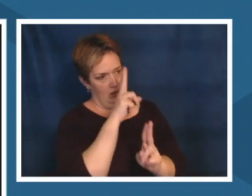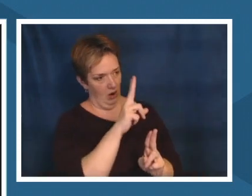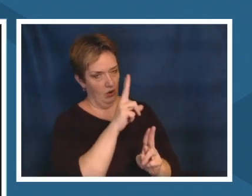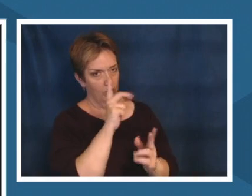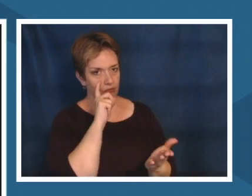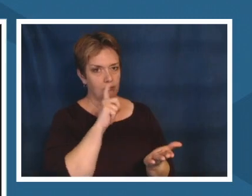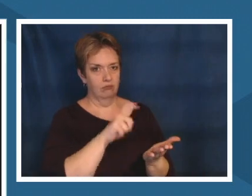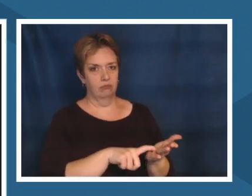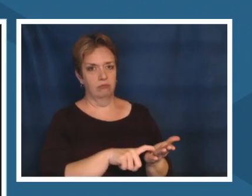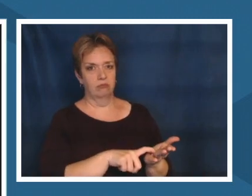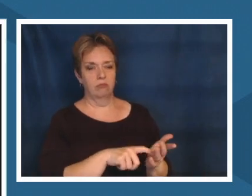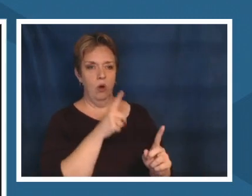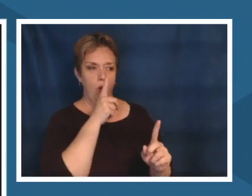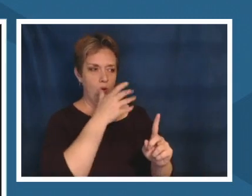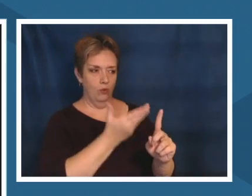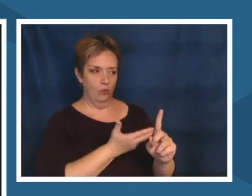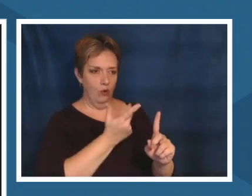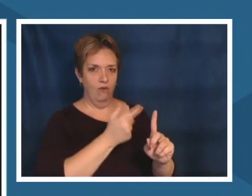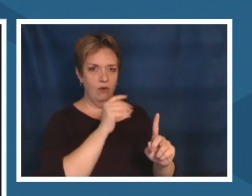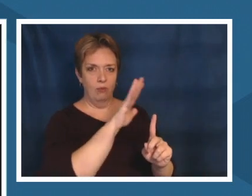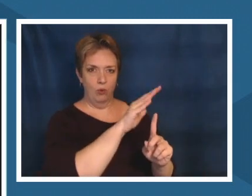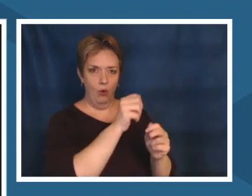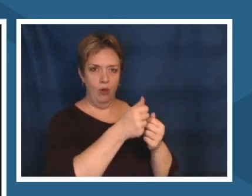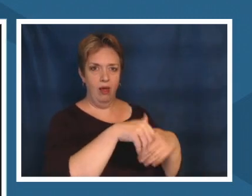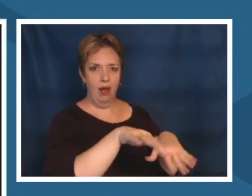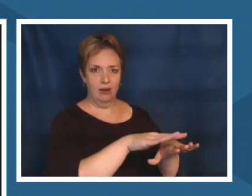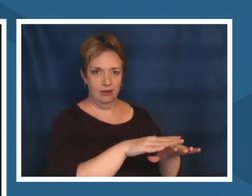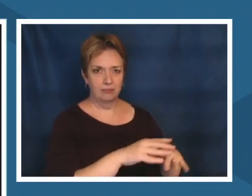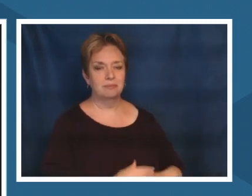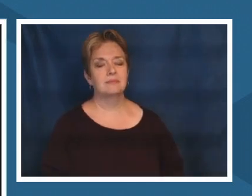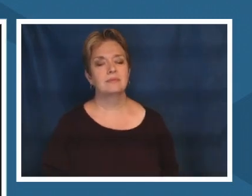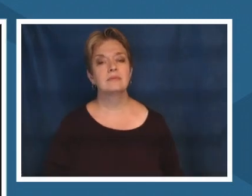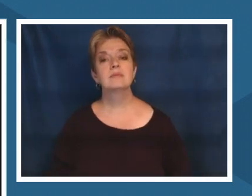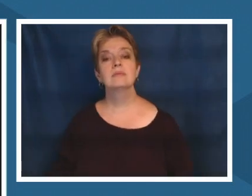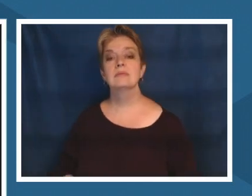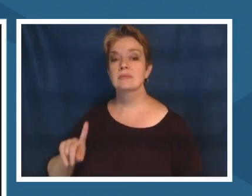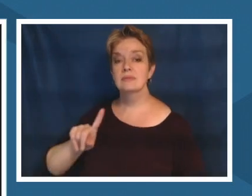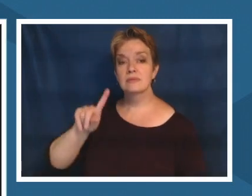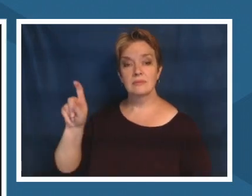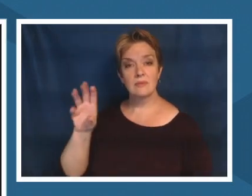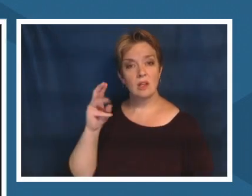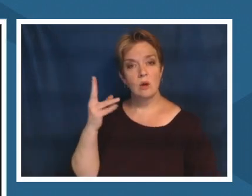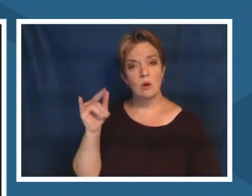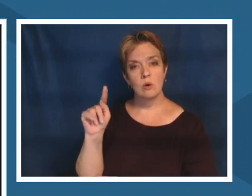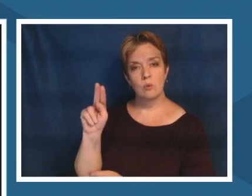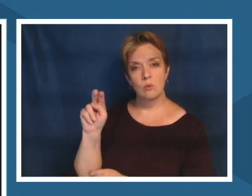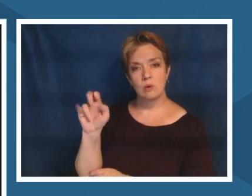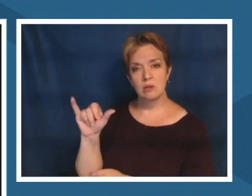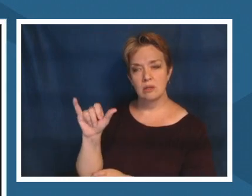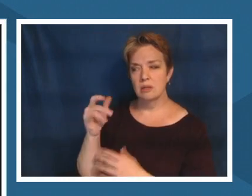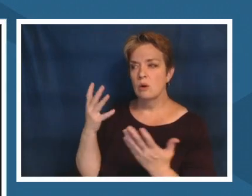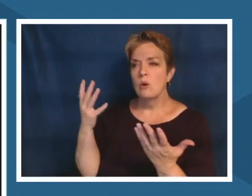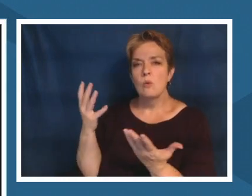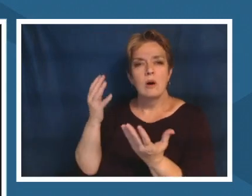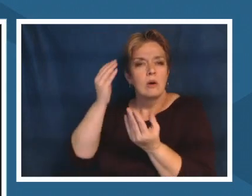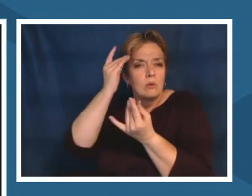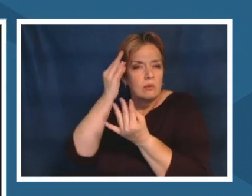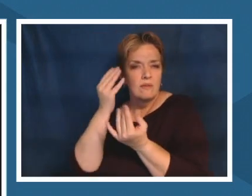um so whitney how how what reflections and what practices help